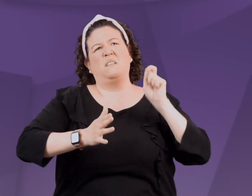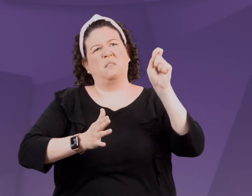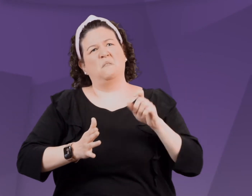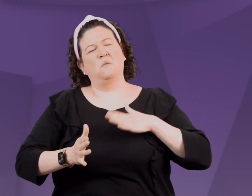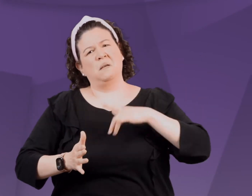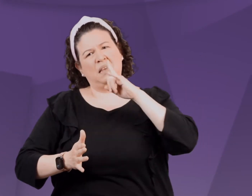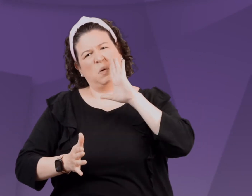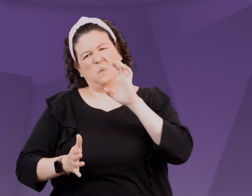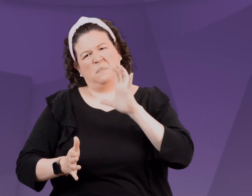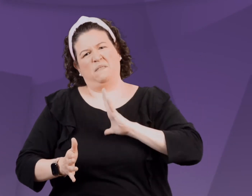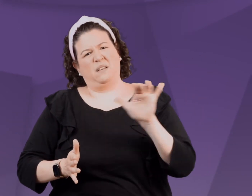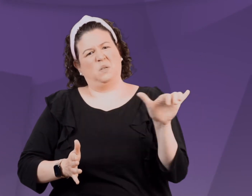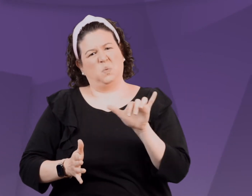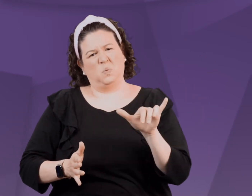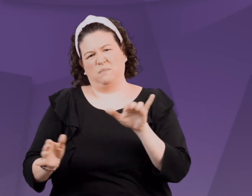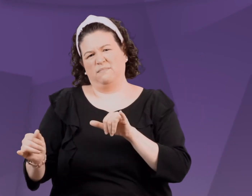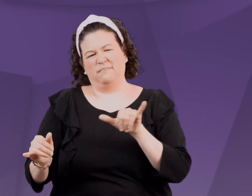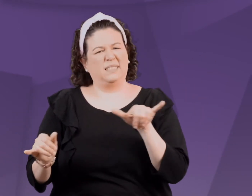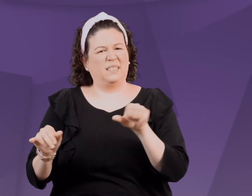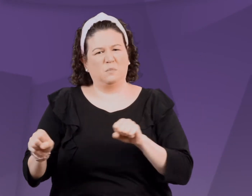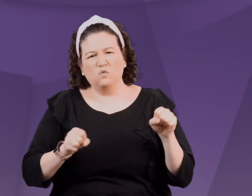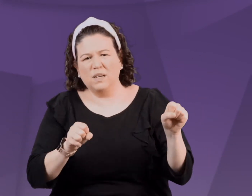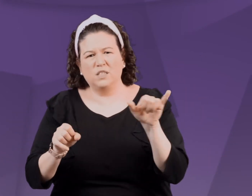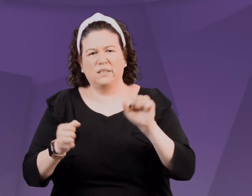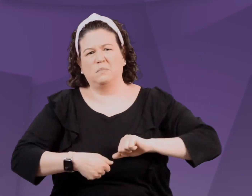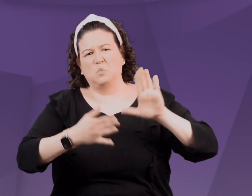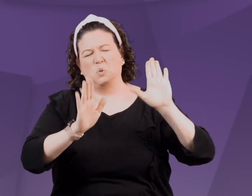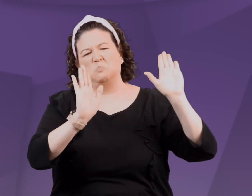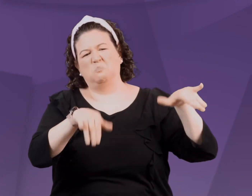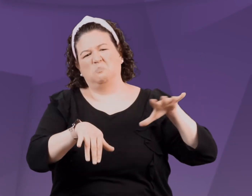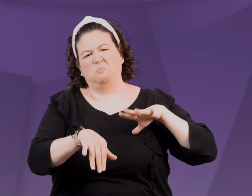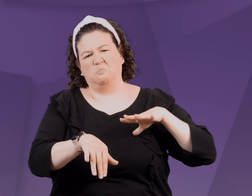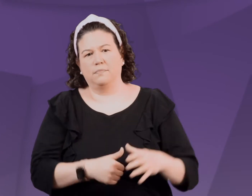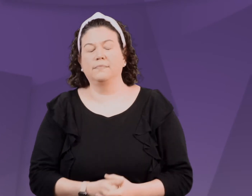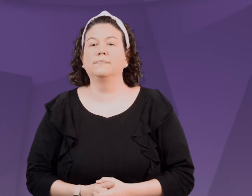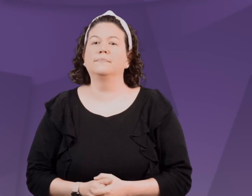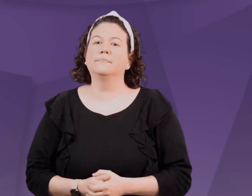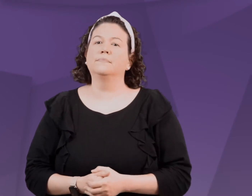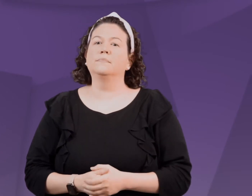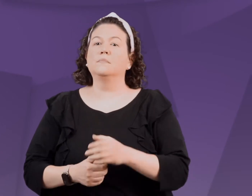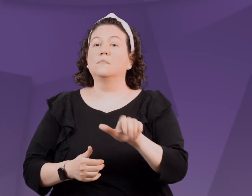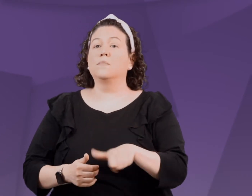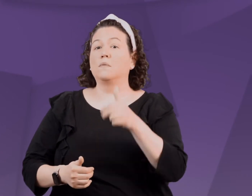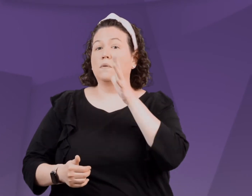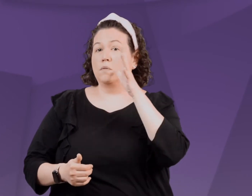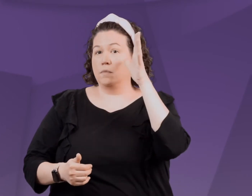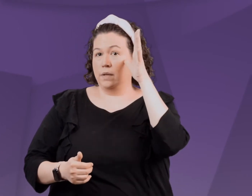rationalizing, I did fine growing up. My child will be fine too with the same strategies, the same approaches.